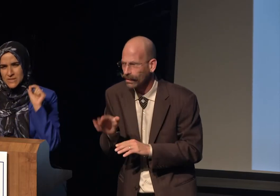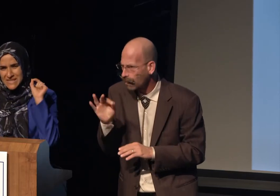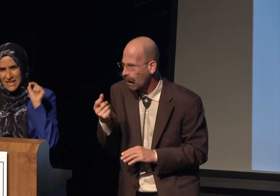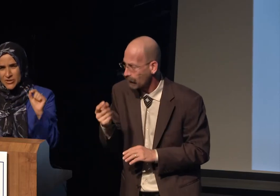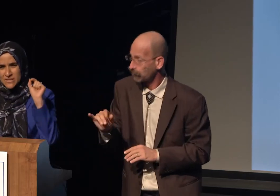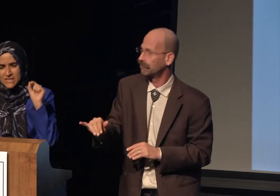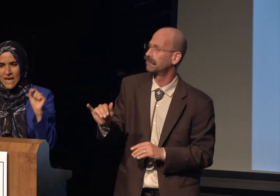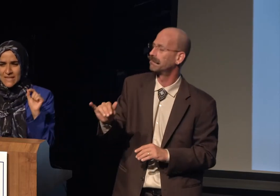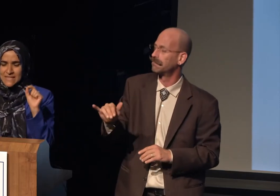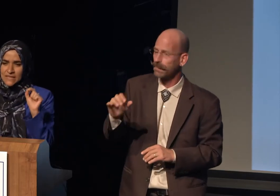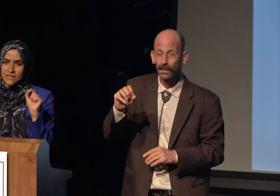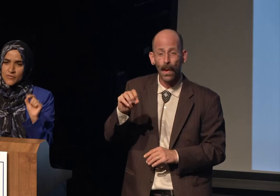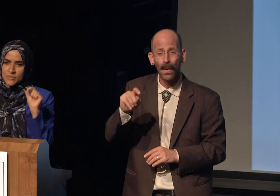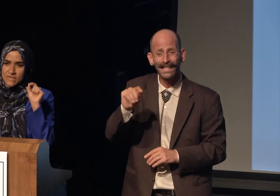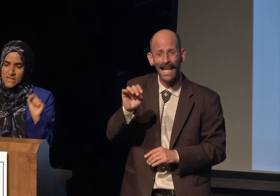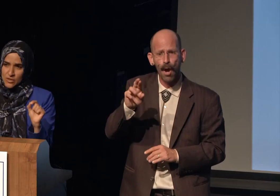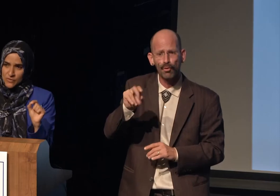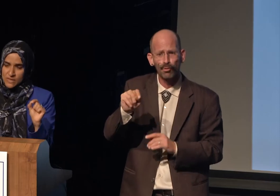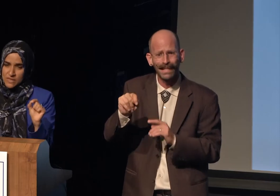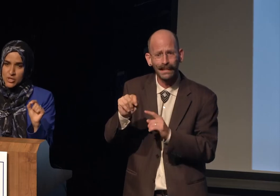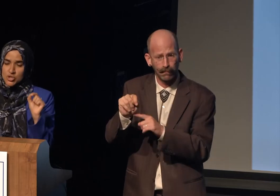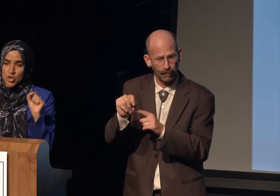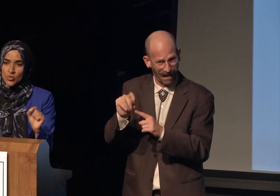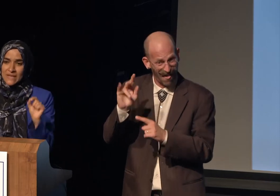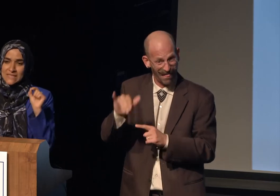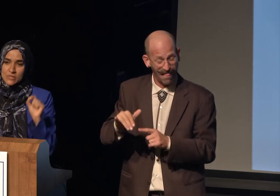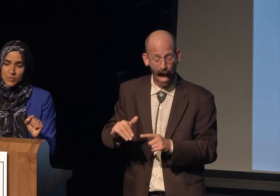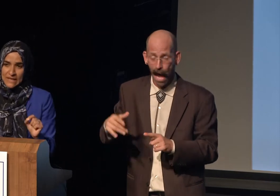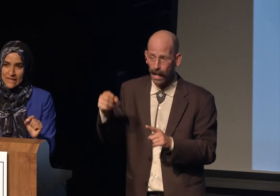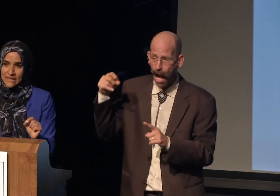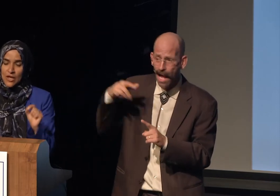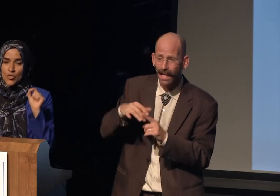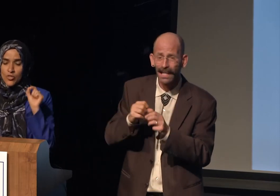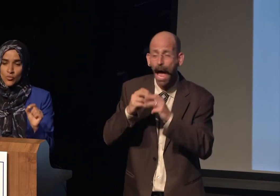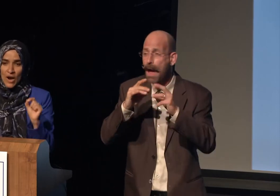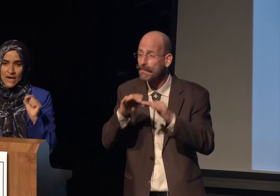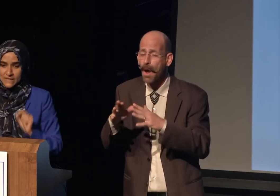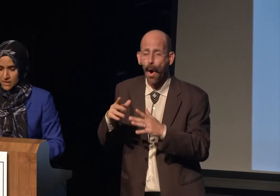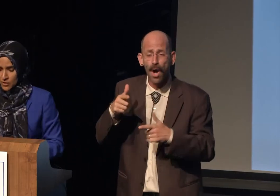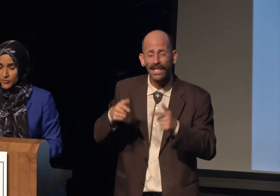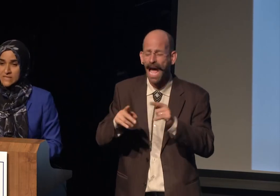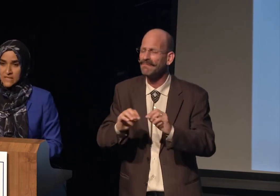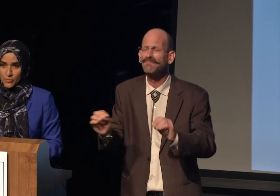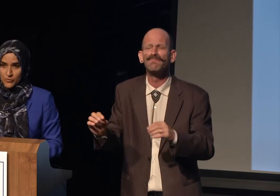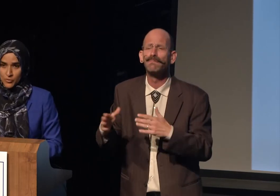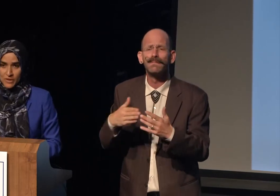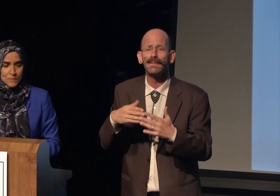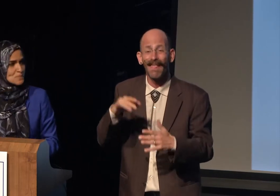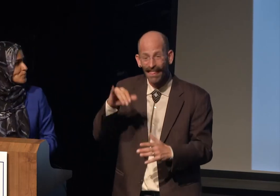So, terrorist attacks, in and of themselves don't explain the rise of Islamophobia.